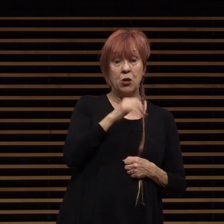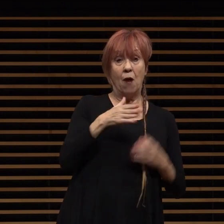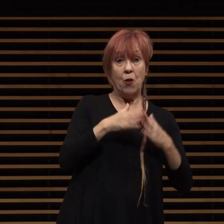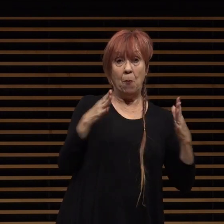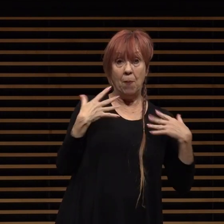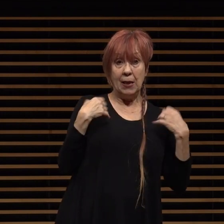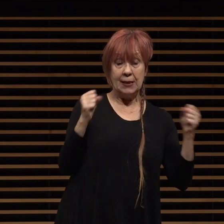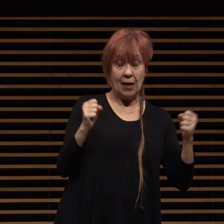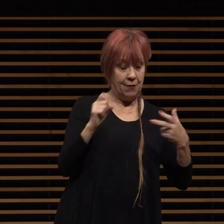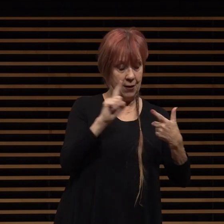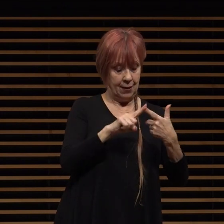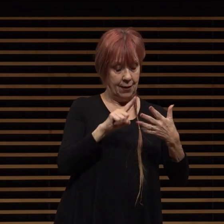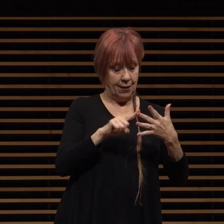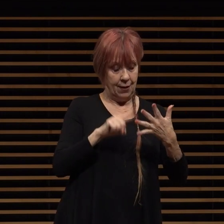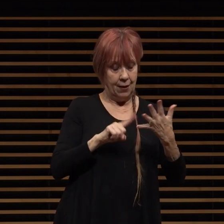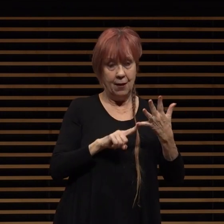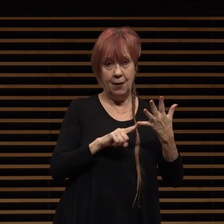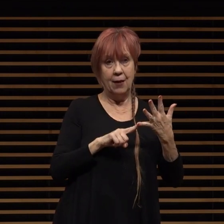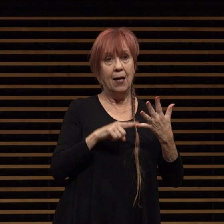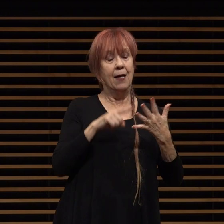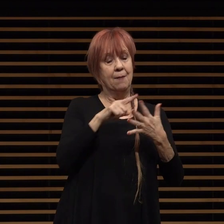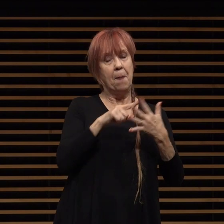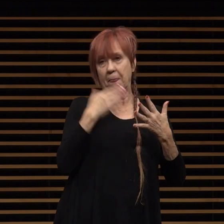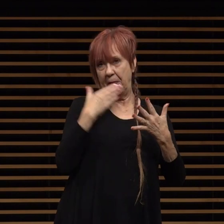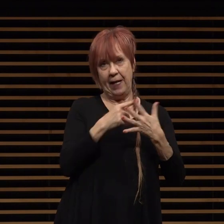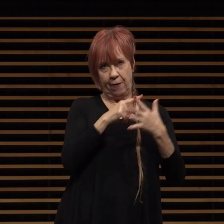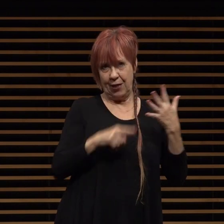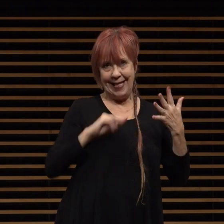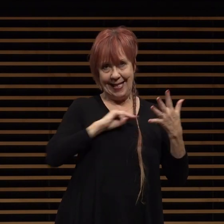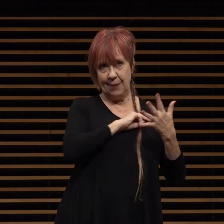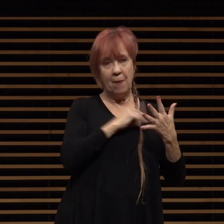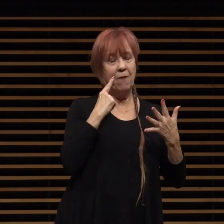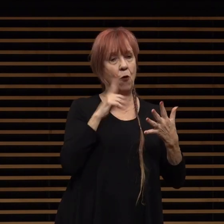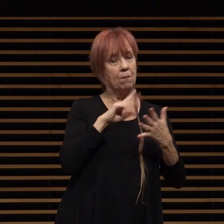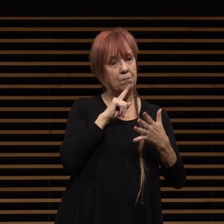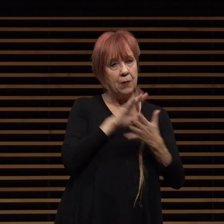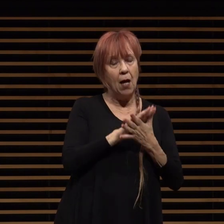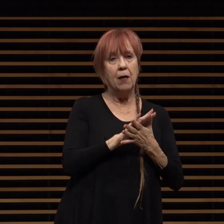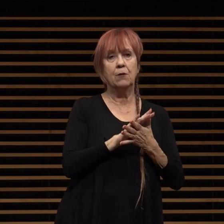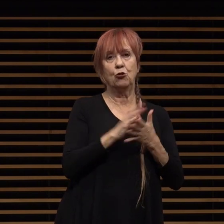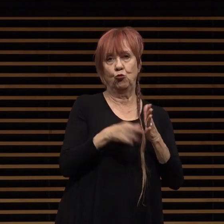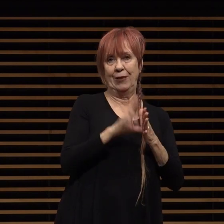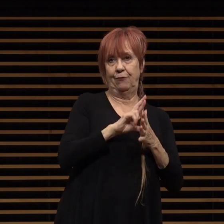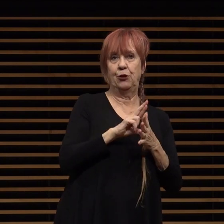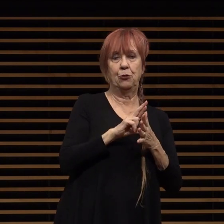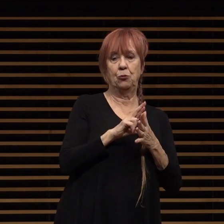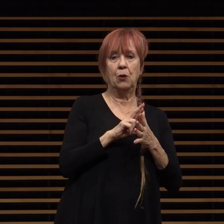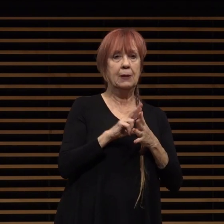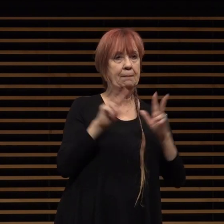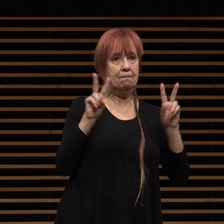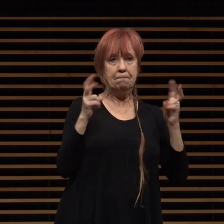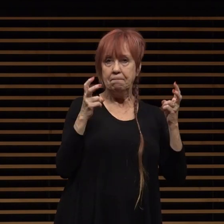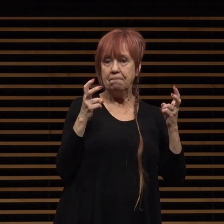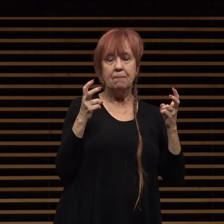hampton kennedy and madison for your dedicated efforts in reviewing matters